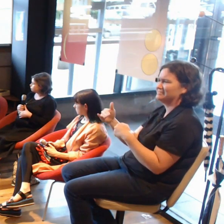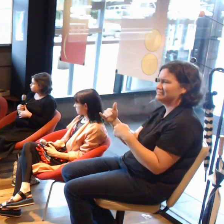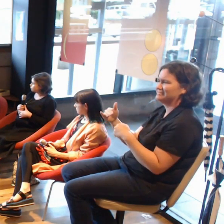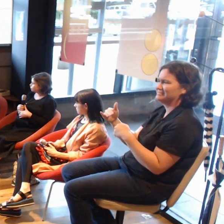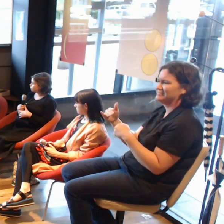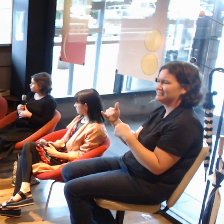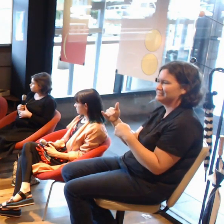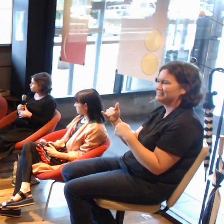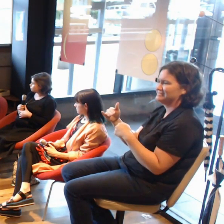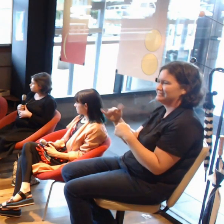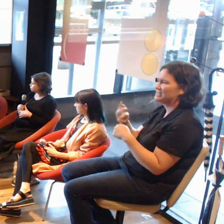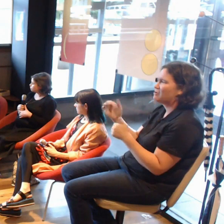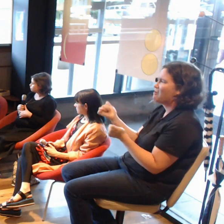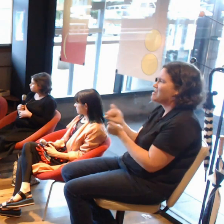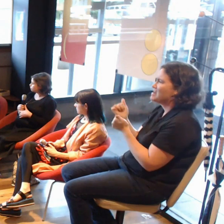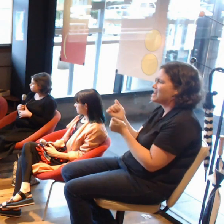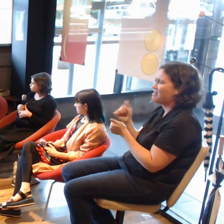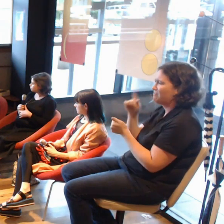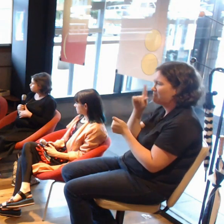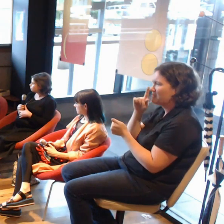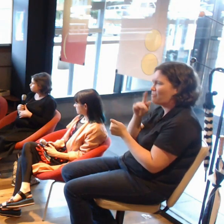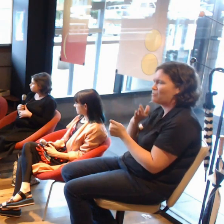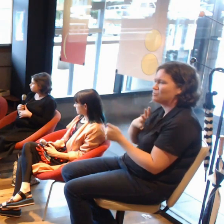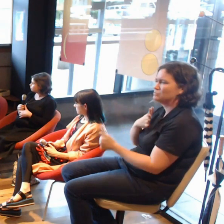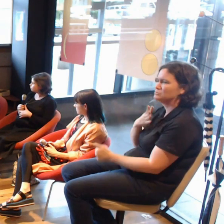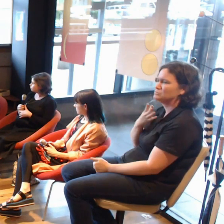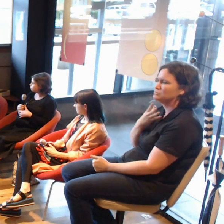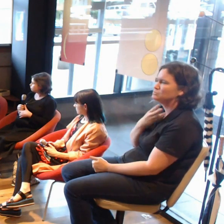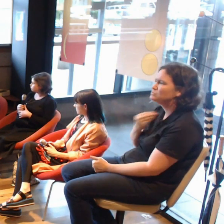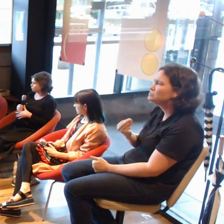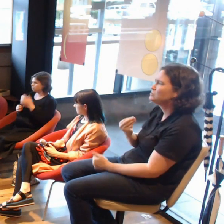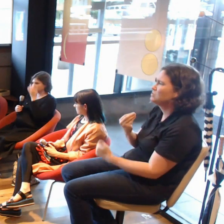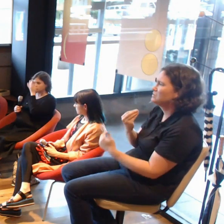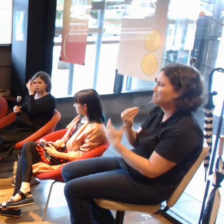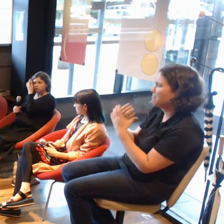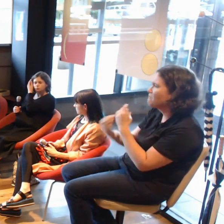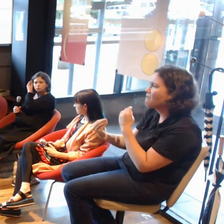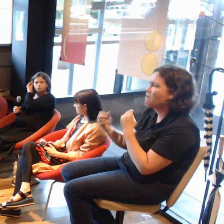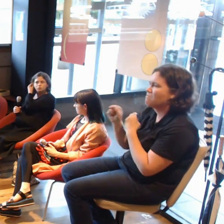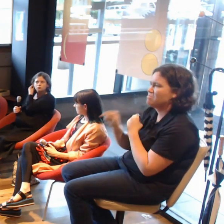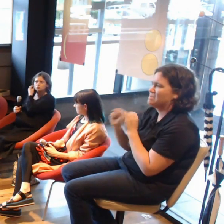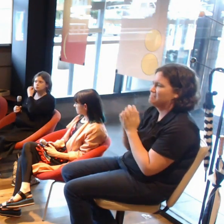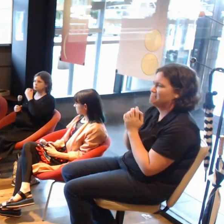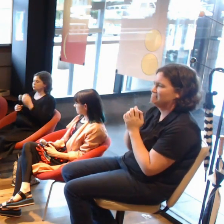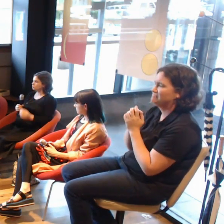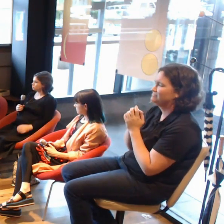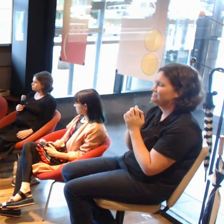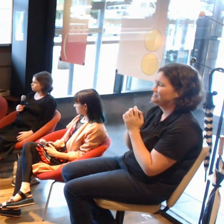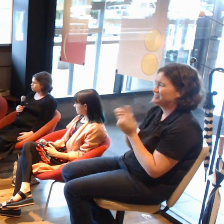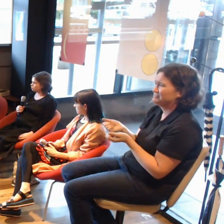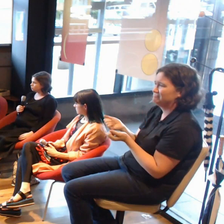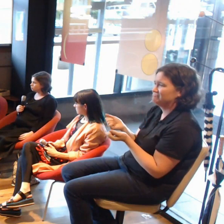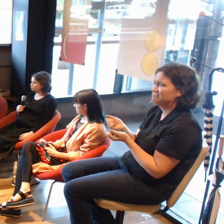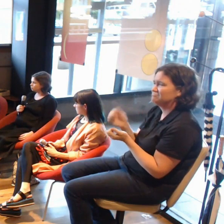desire to bring down prices and look at technology and look at new methods. The more people doing it, the better.